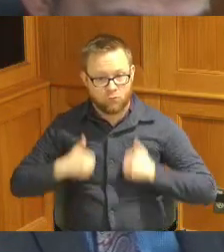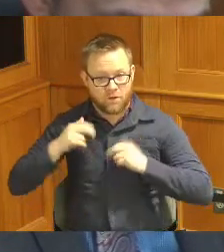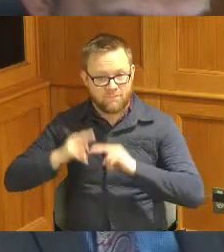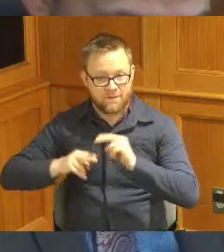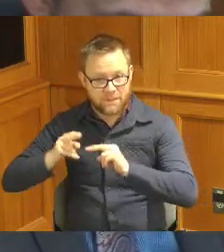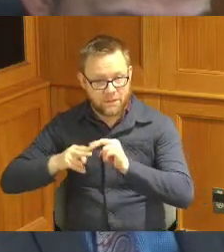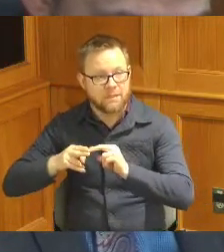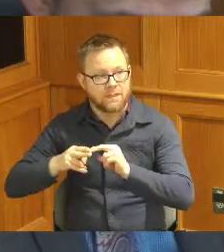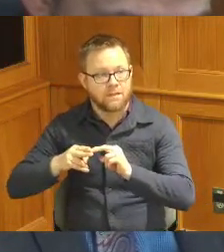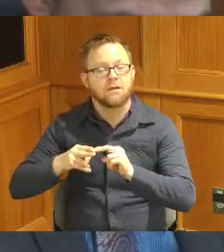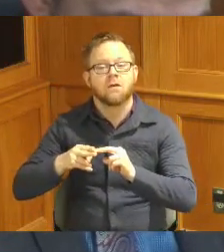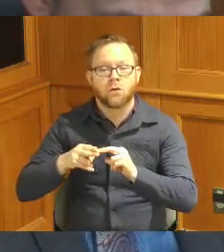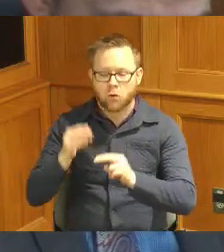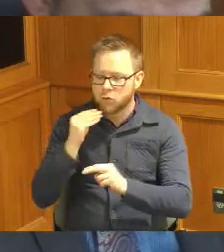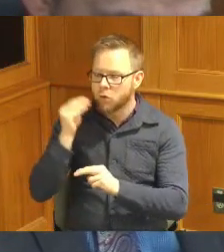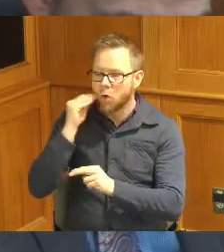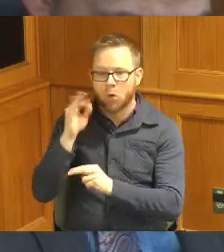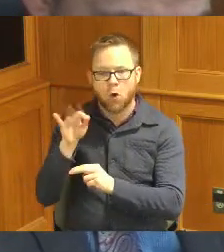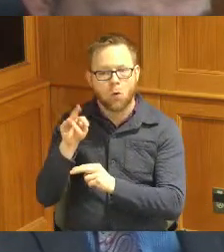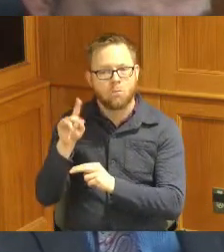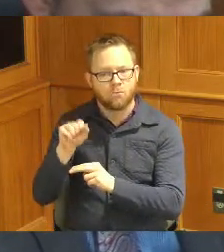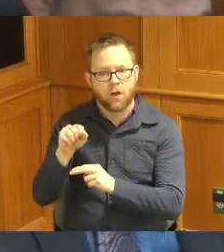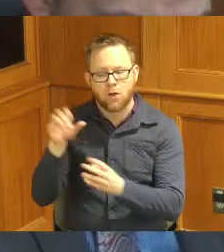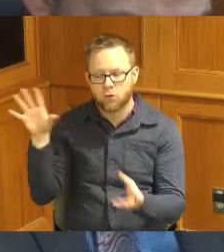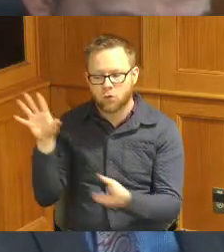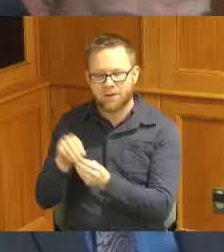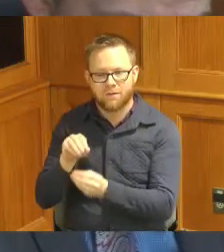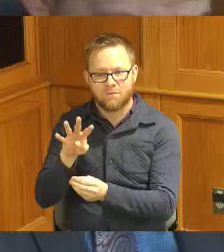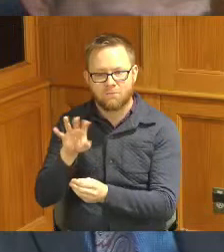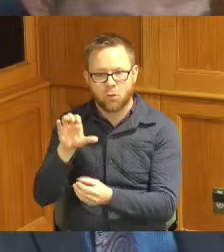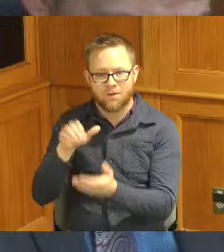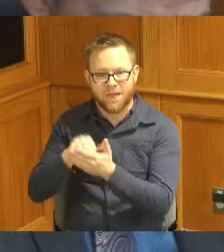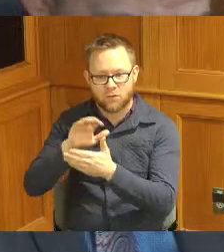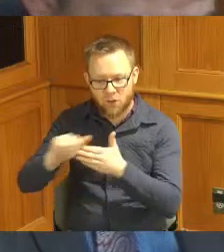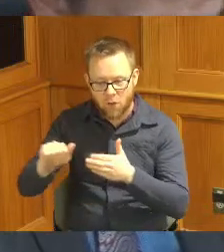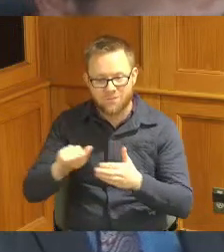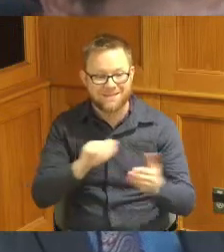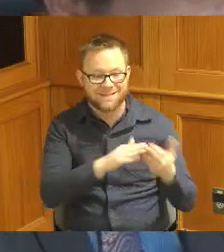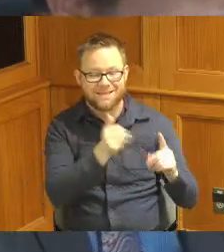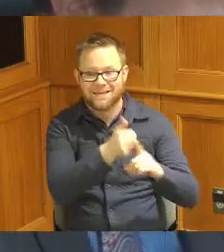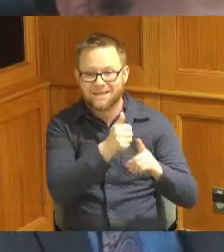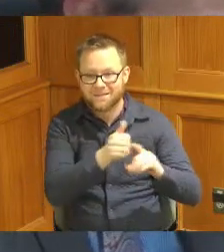with home funds four hundred thousand dollars the city also kicked in four hundred thousand dollars